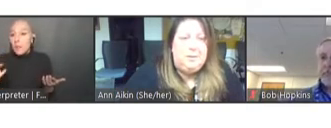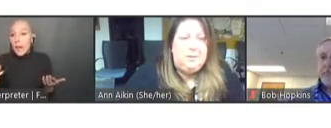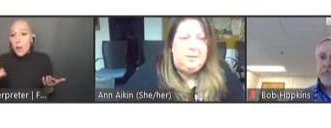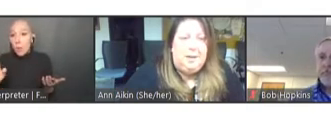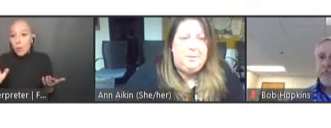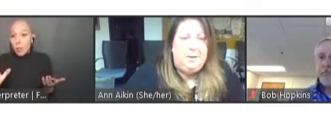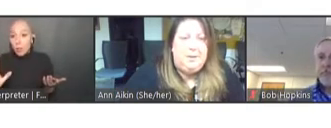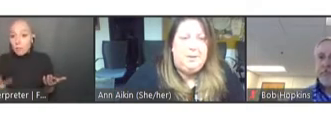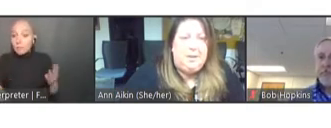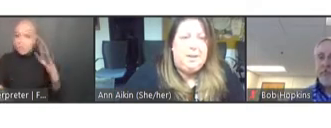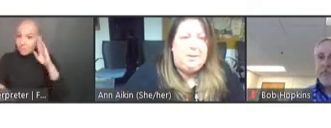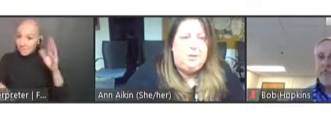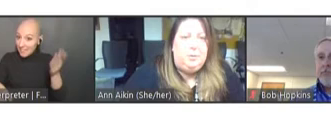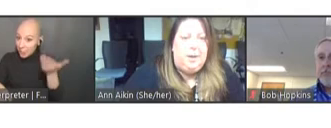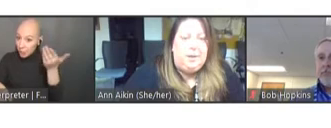Ann Aikin: Hi, Molly. Jewel Mullen?